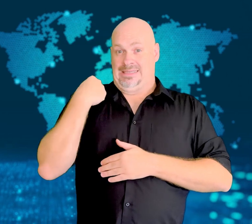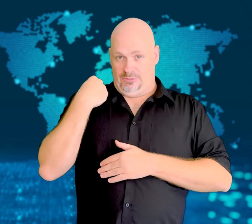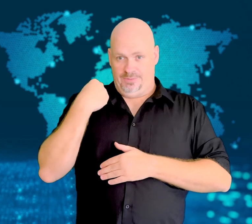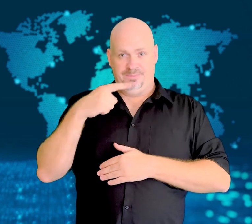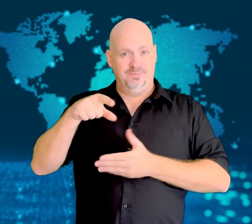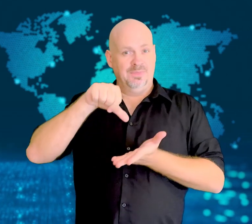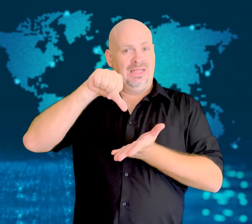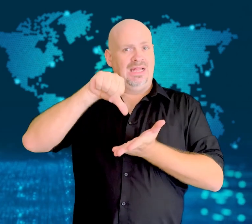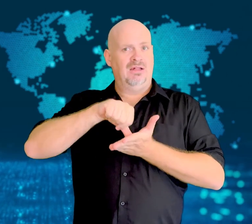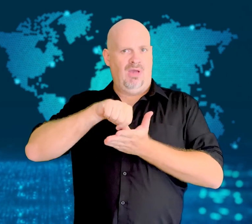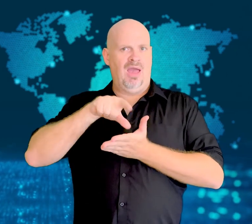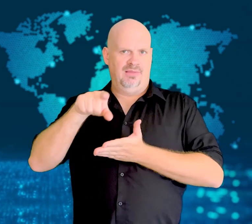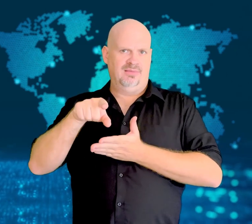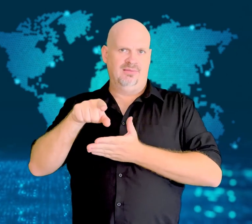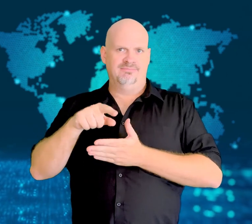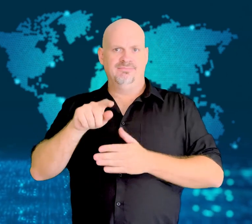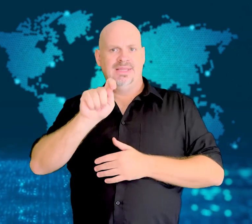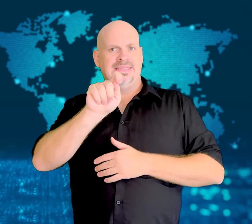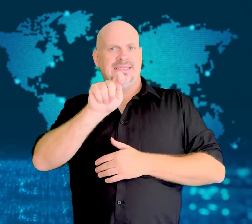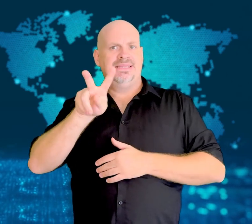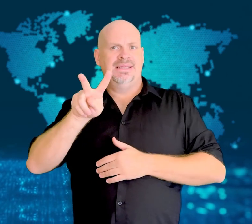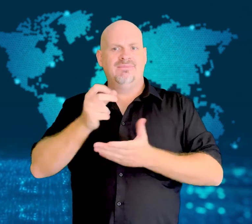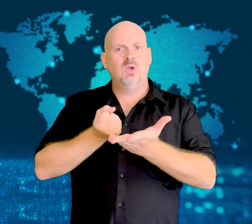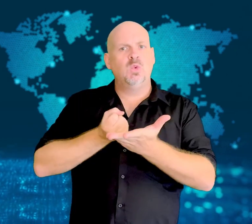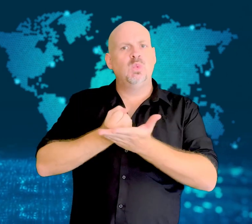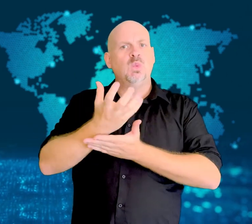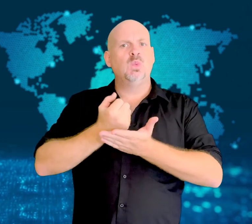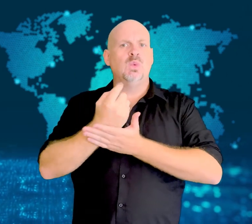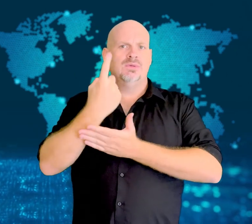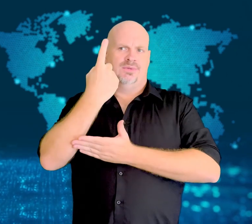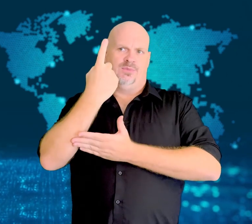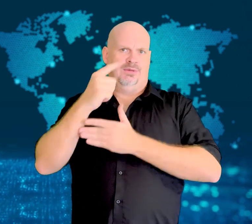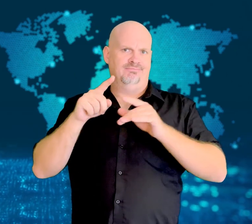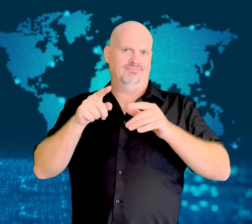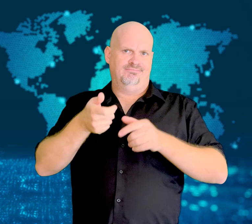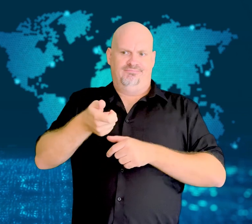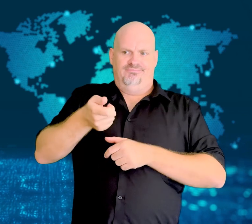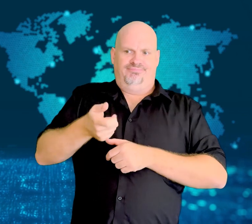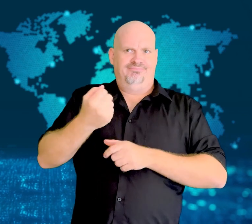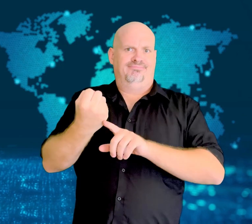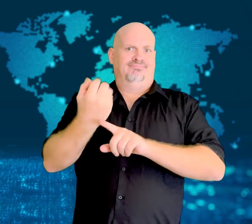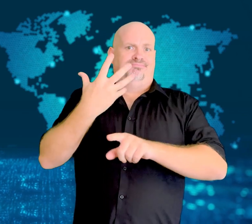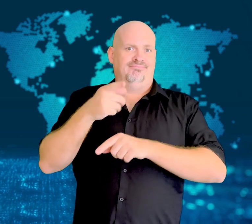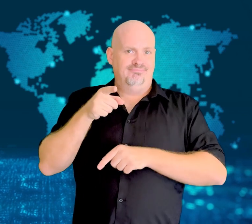On Saturday, Iran's main news channel was hacked.